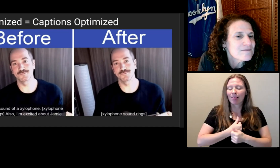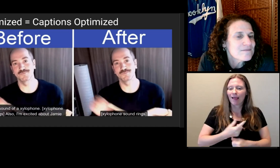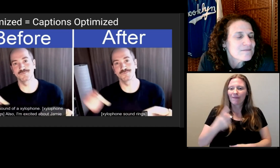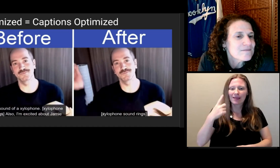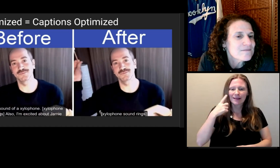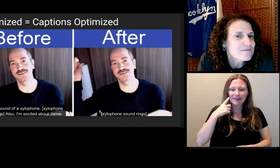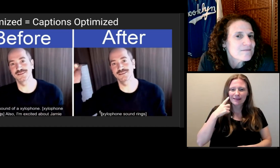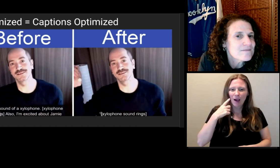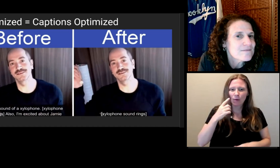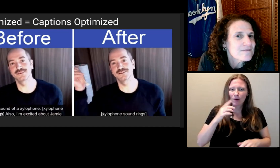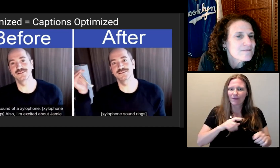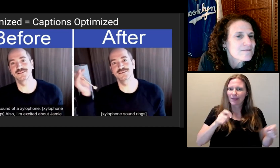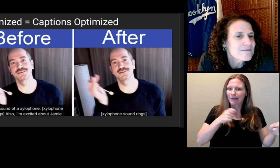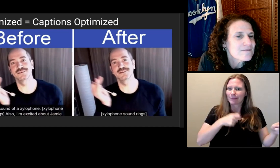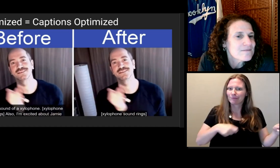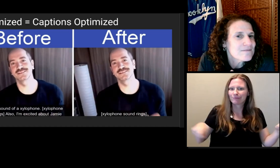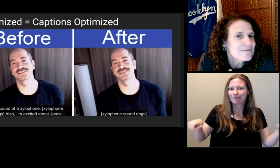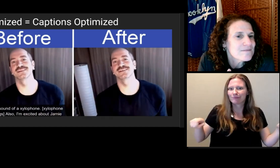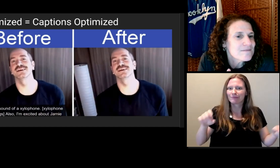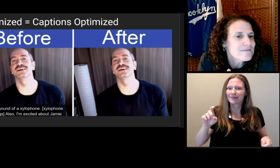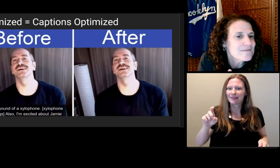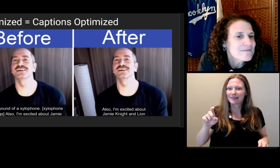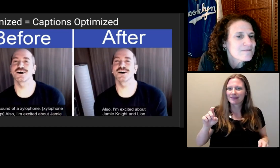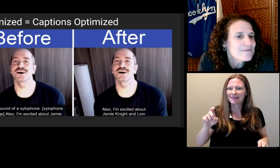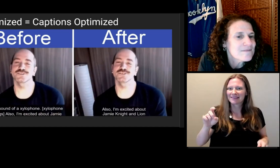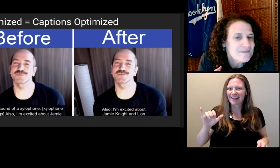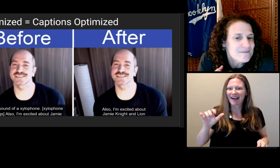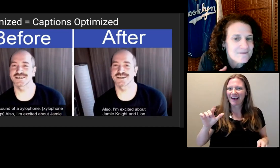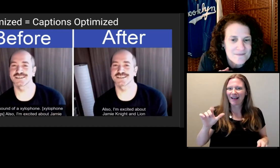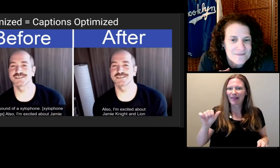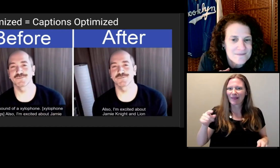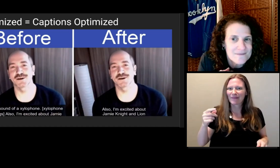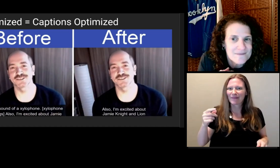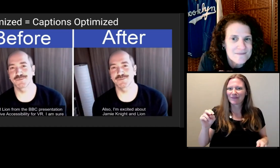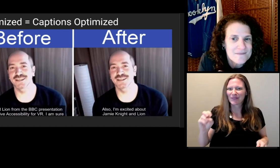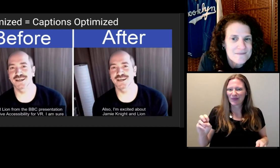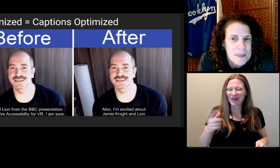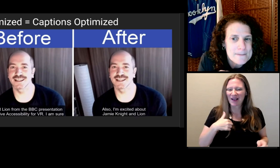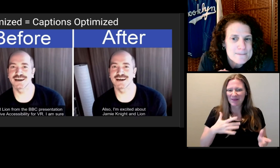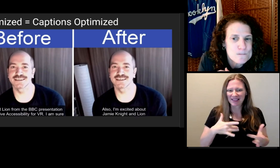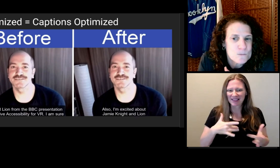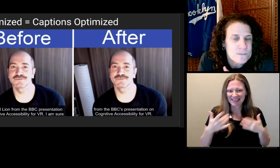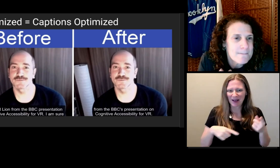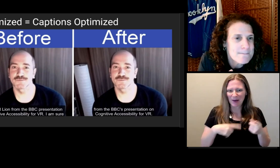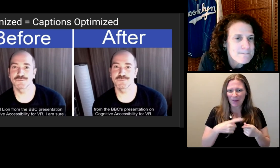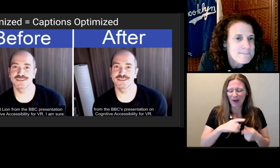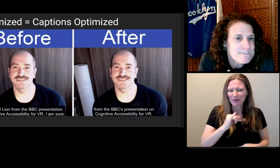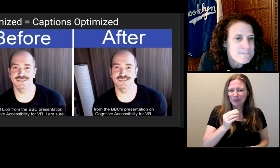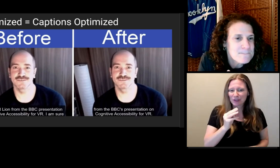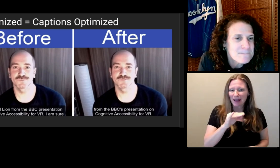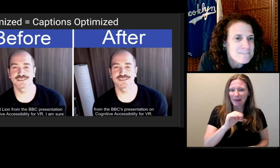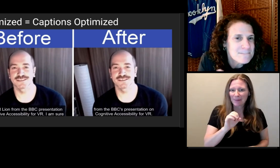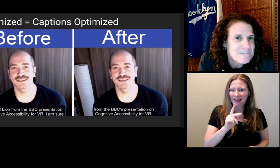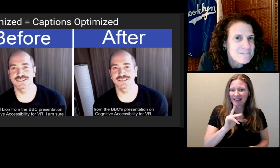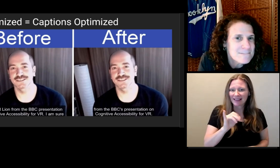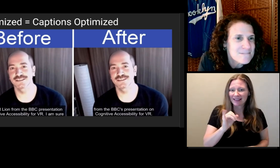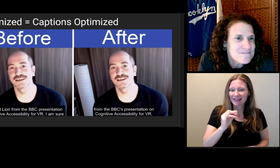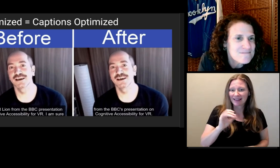(playing xylophone) also, I'm excited about Jamie Knight and Lion from the BBC's presentation